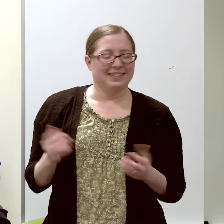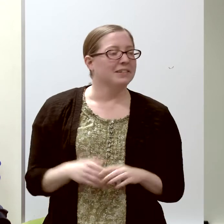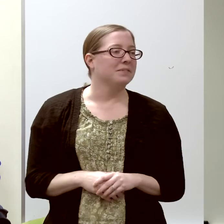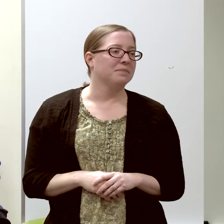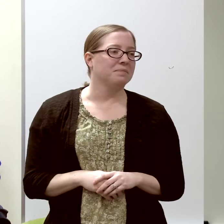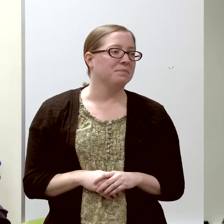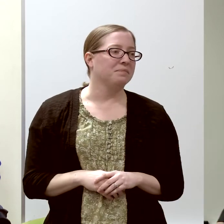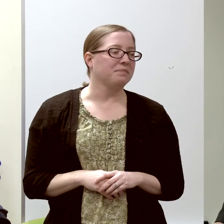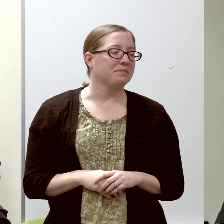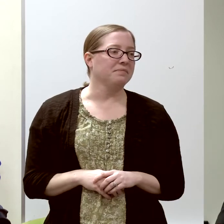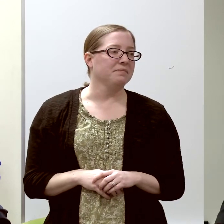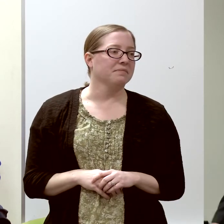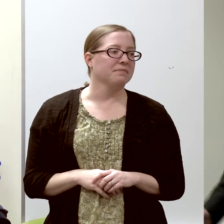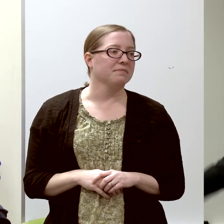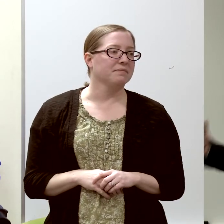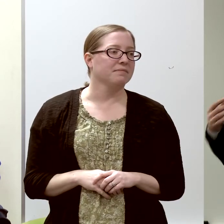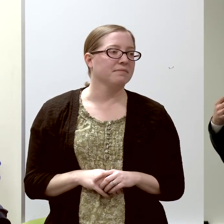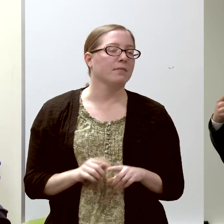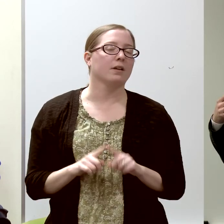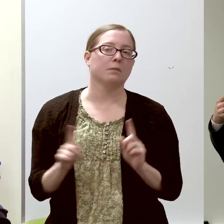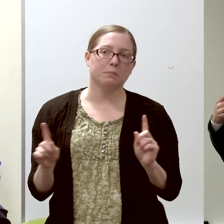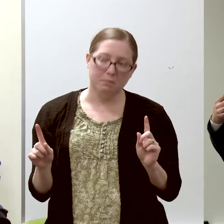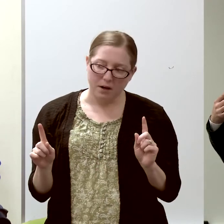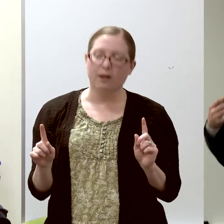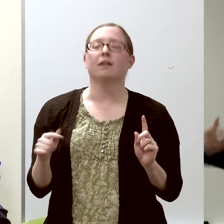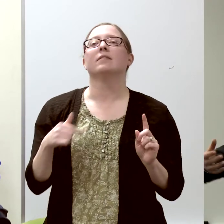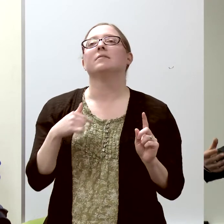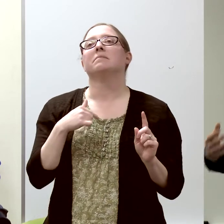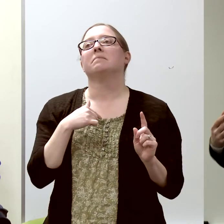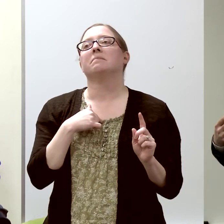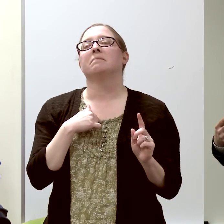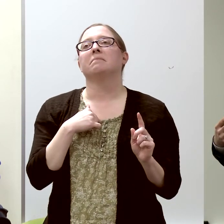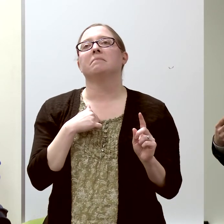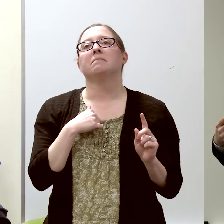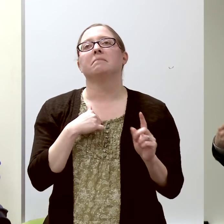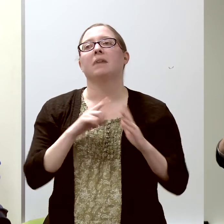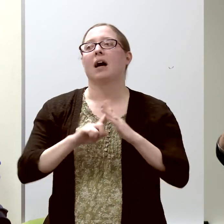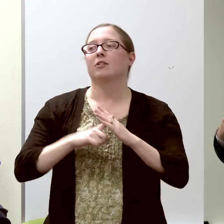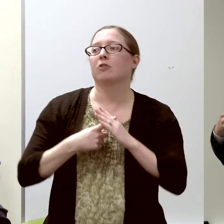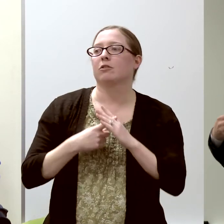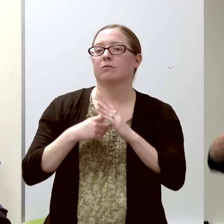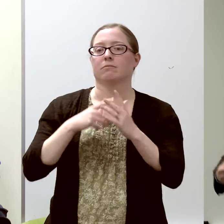but as I started to do more mathematics